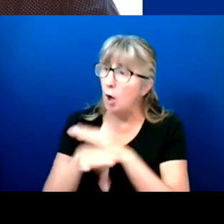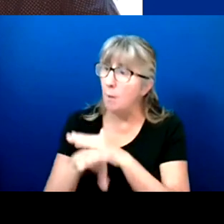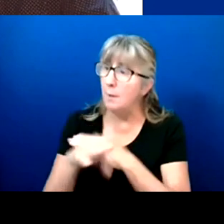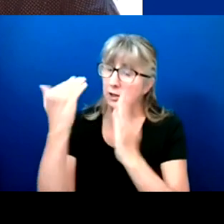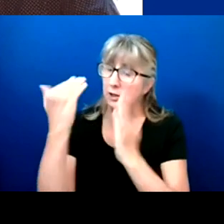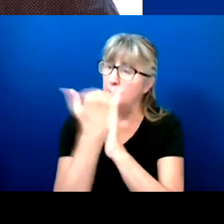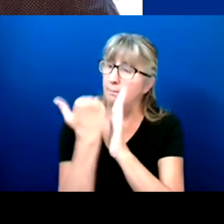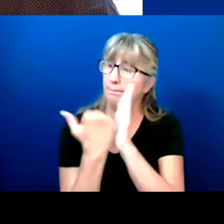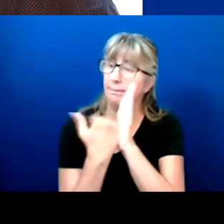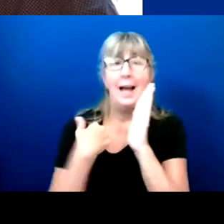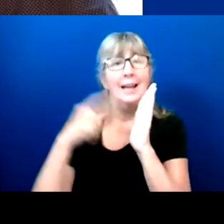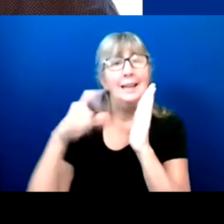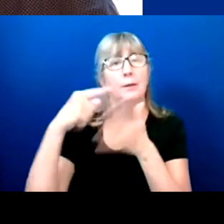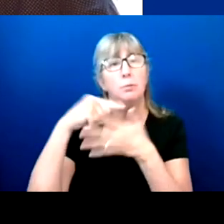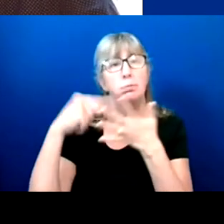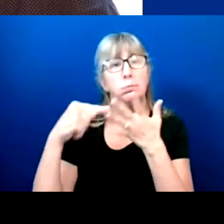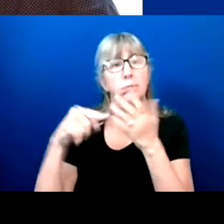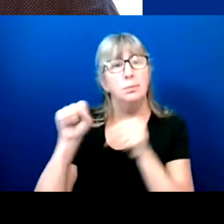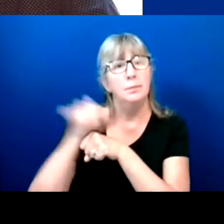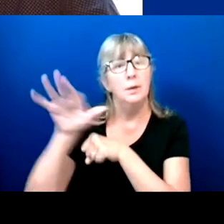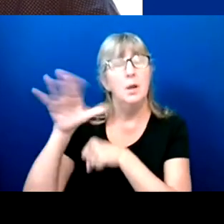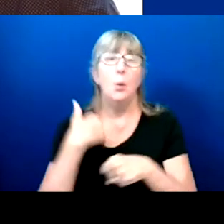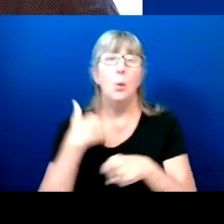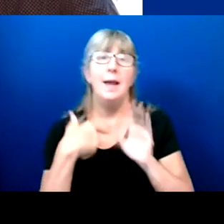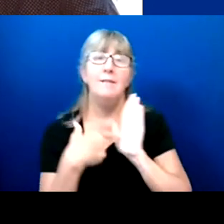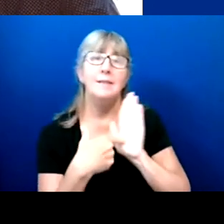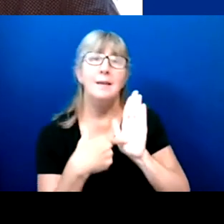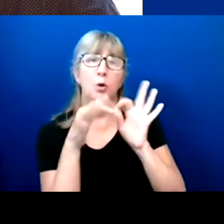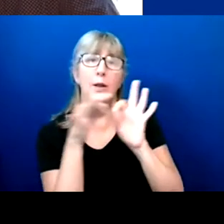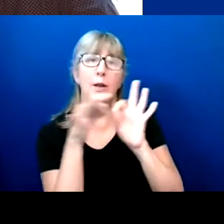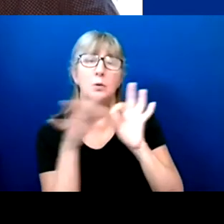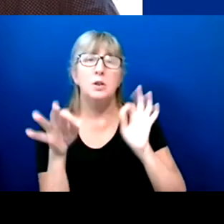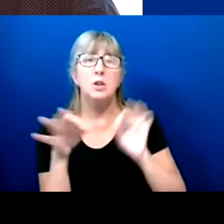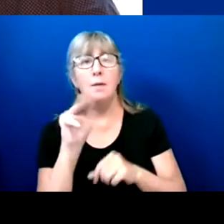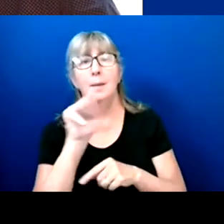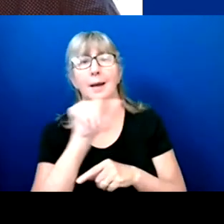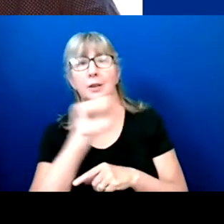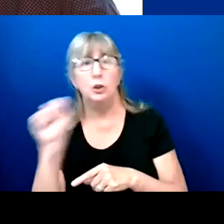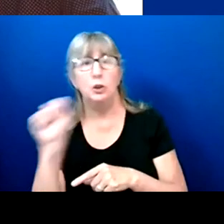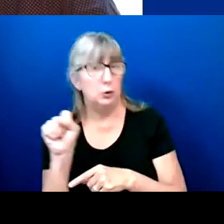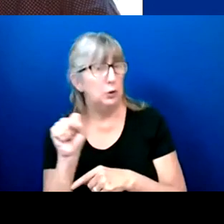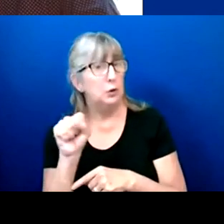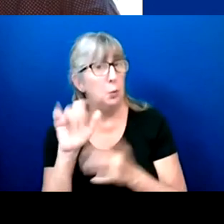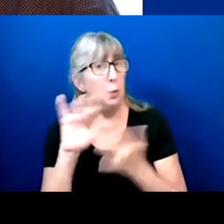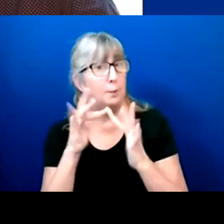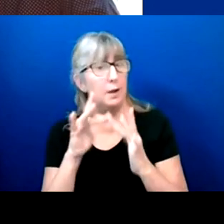I need. We have the simple language on the Massachusetts P&A website and start bombarding them to see